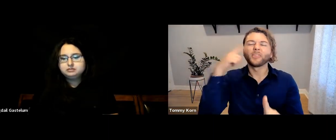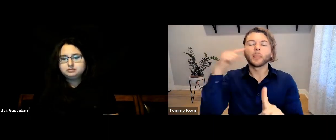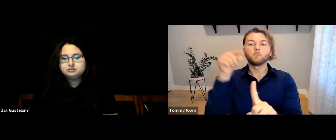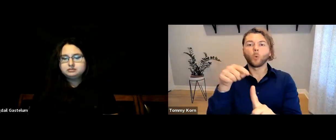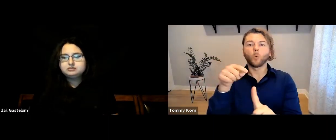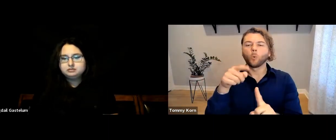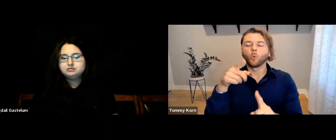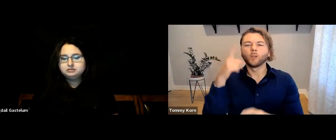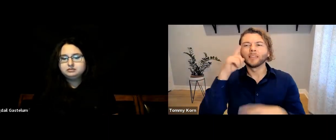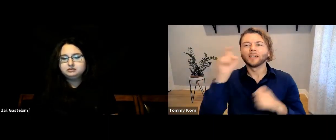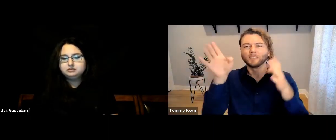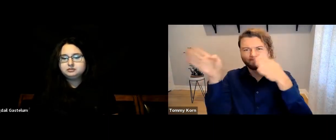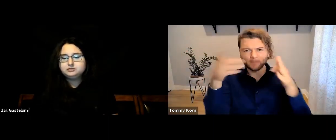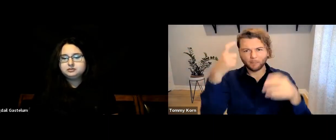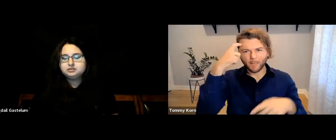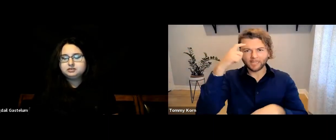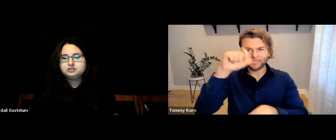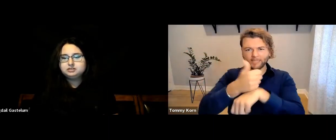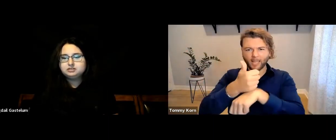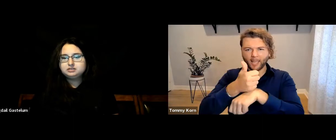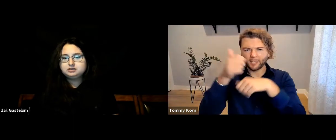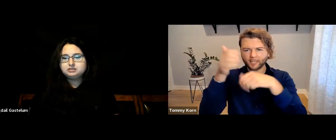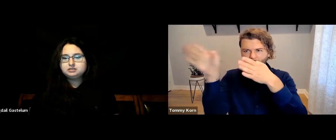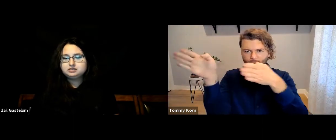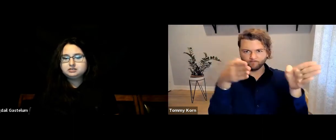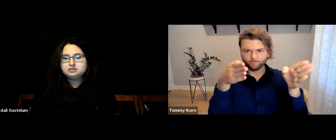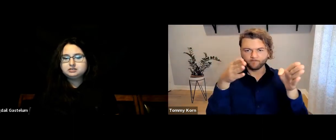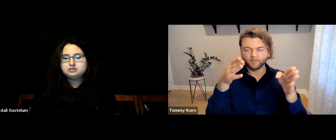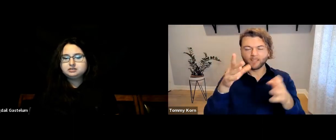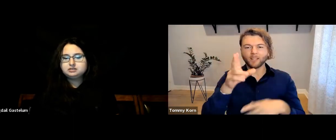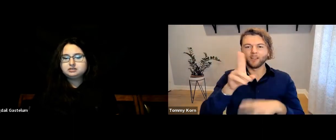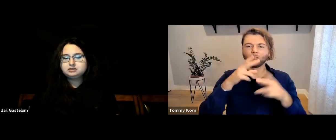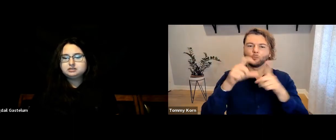I think the point is that we have to shift our mindset.